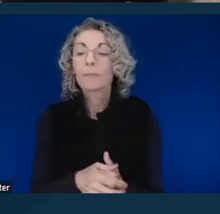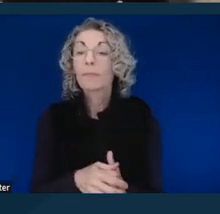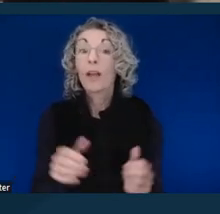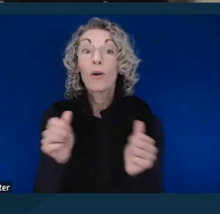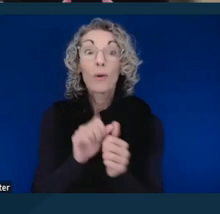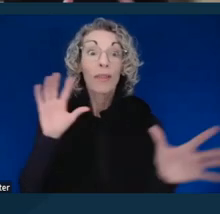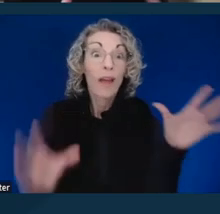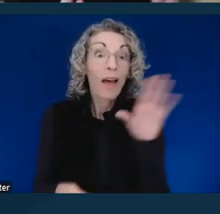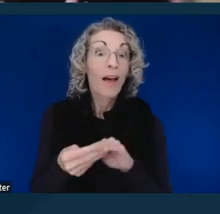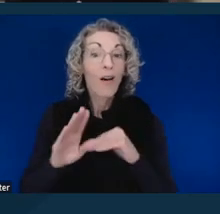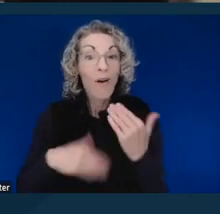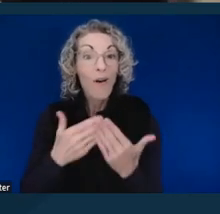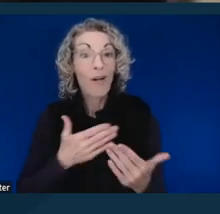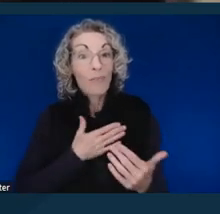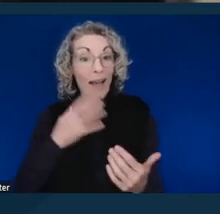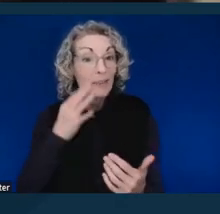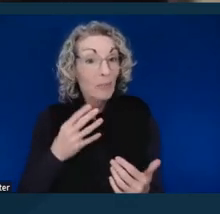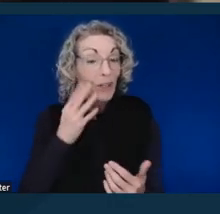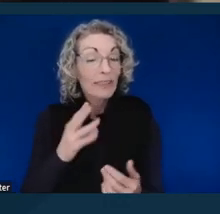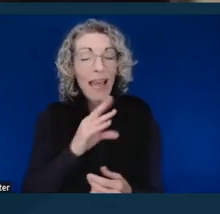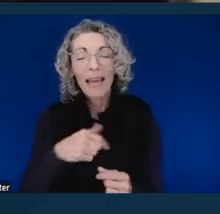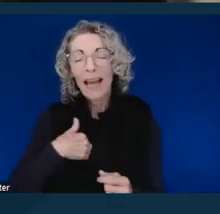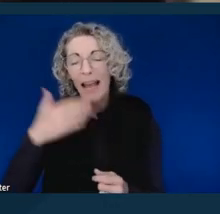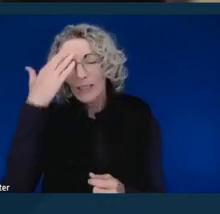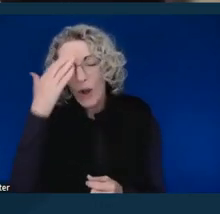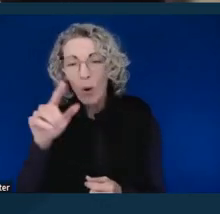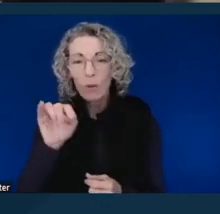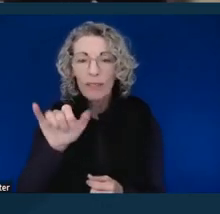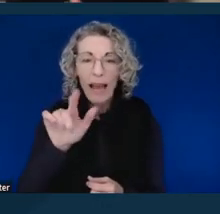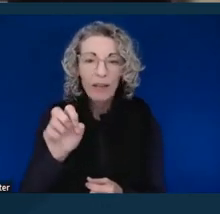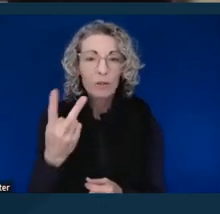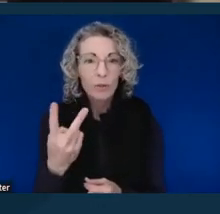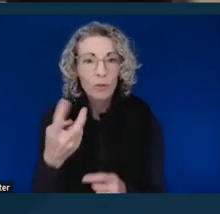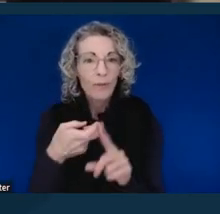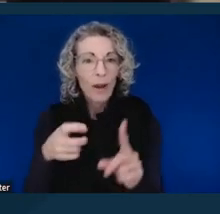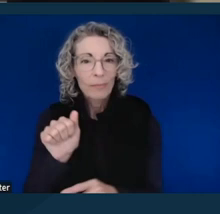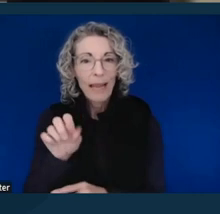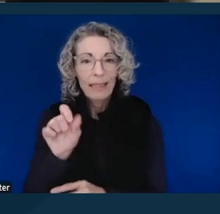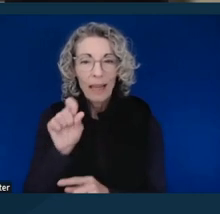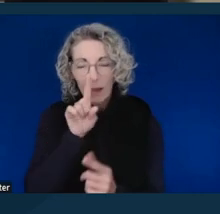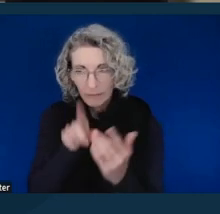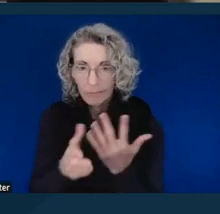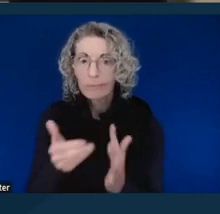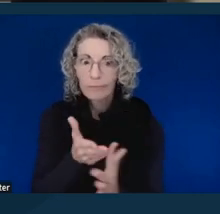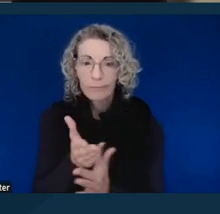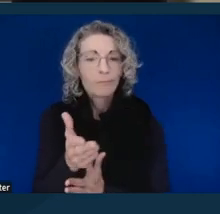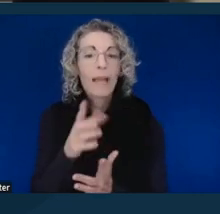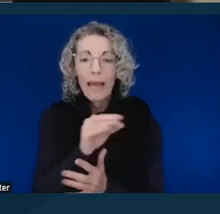and knowing Title II of the ADA like the back of my hand, and especially those effective communication regulations,